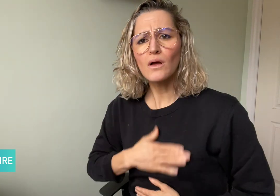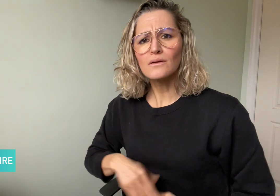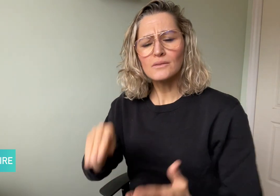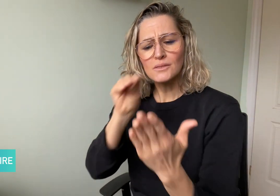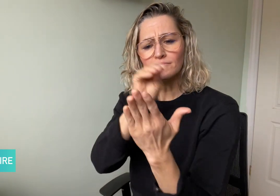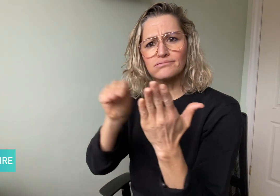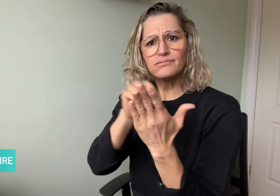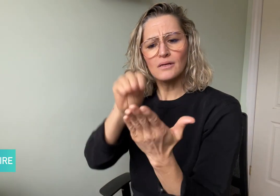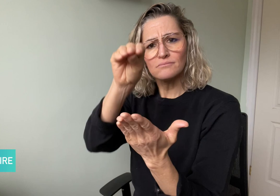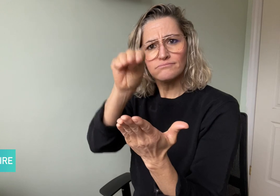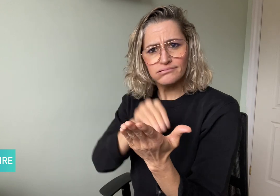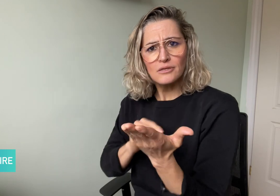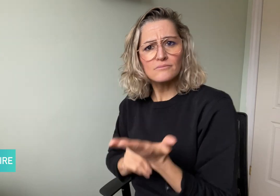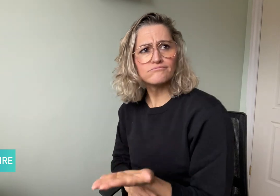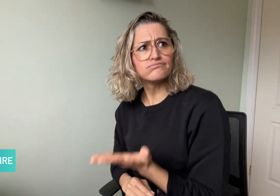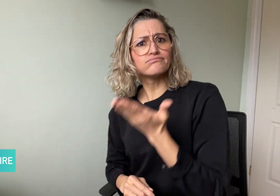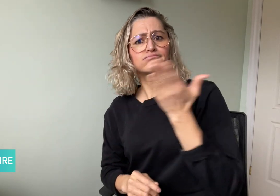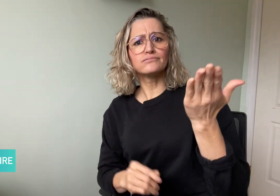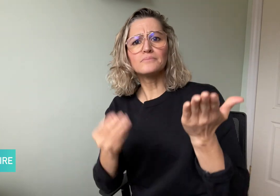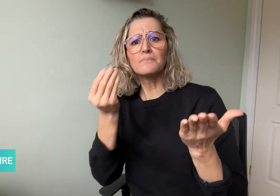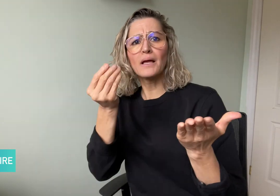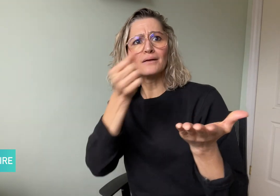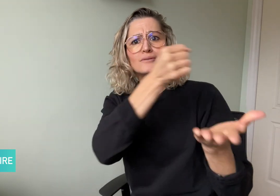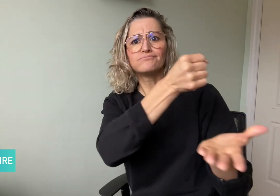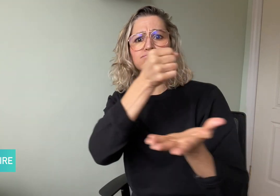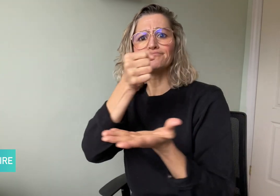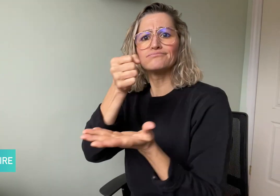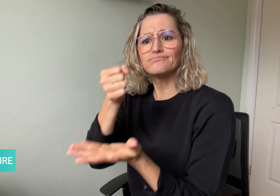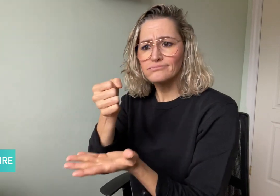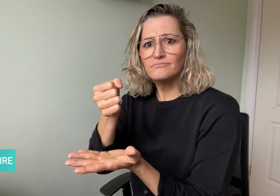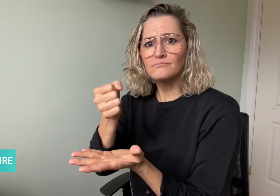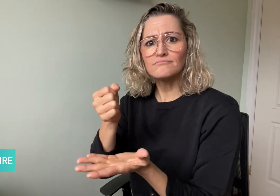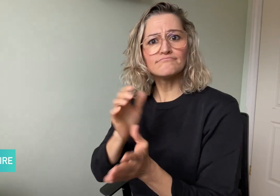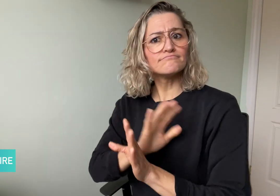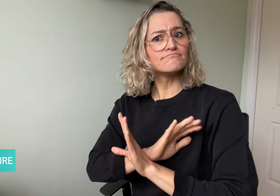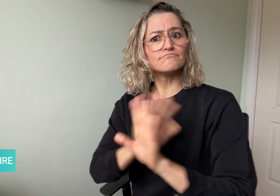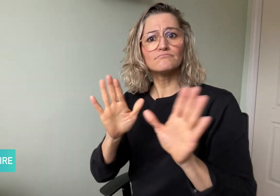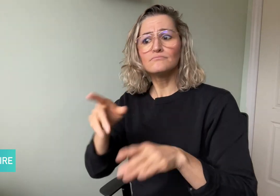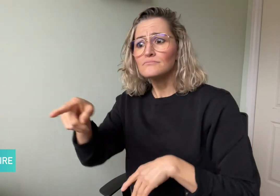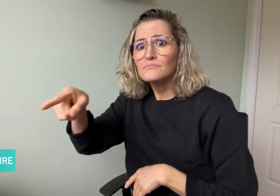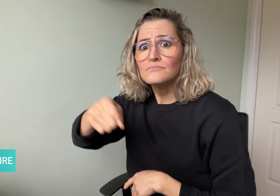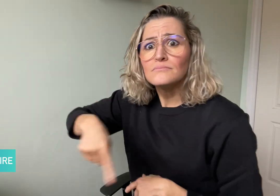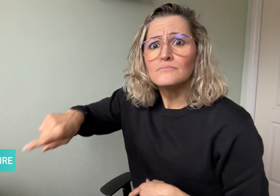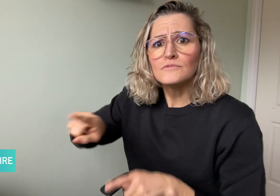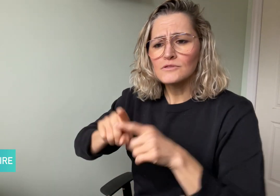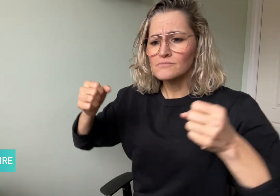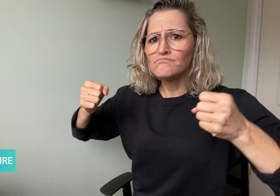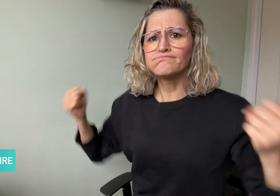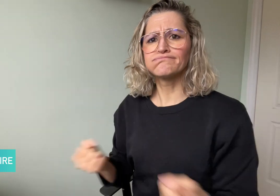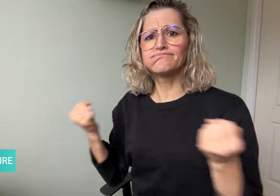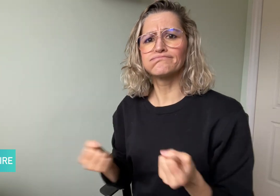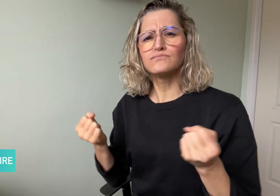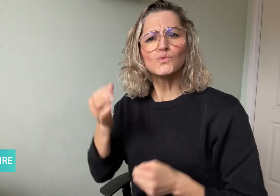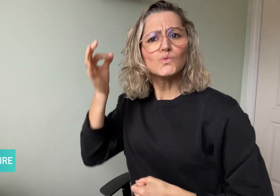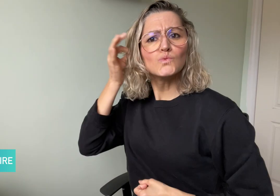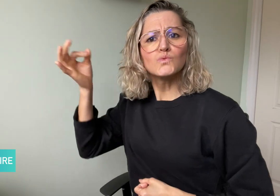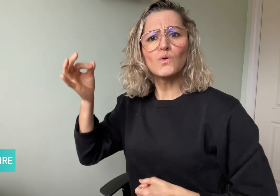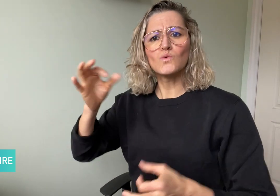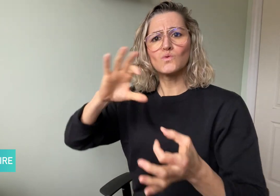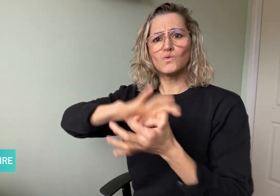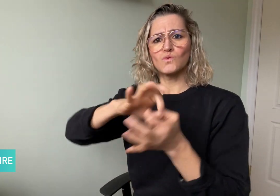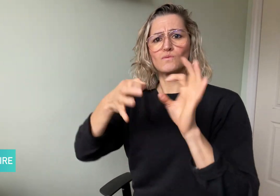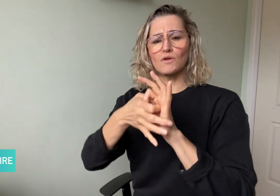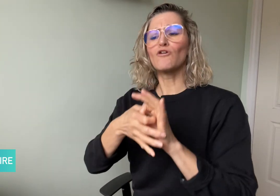practicing for the Olympics and Paralympic Games will be